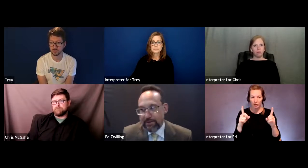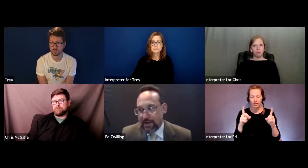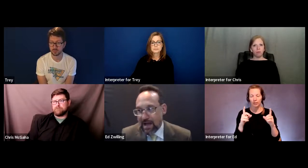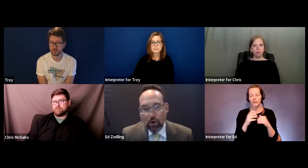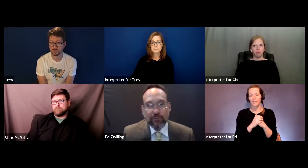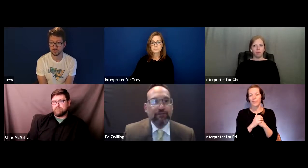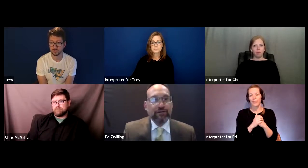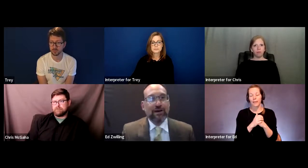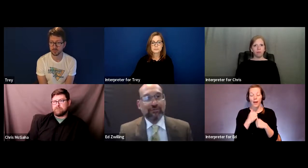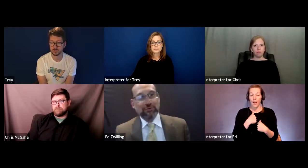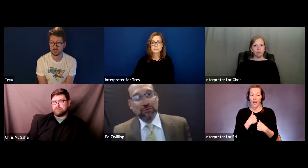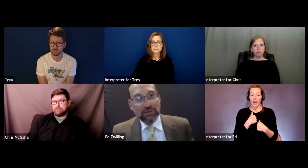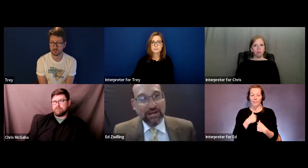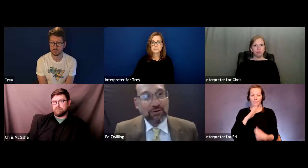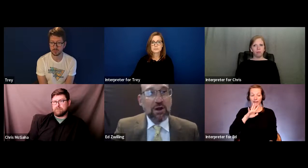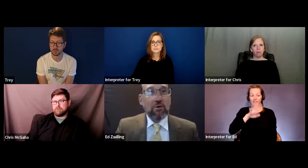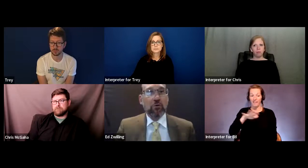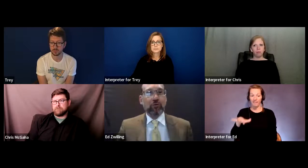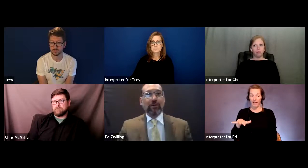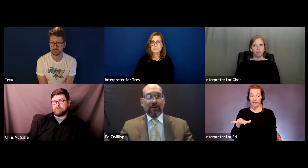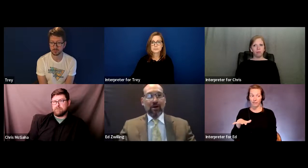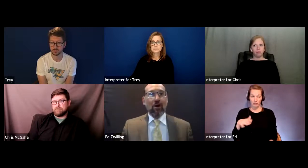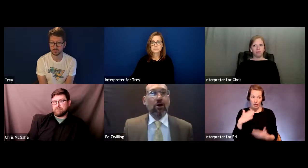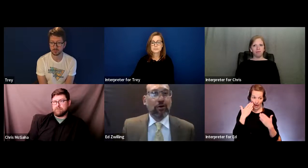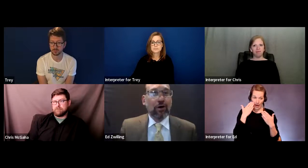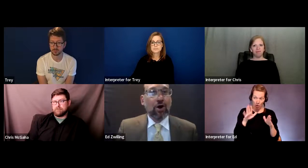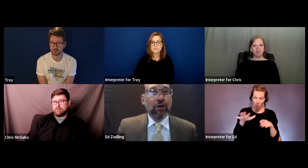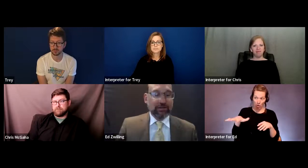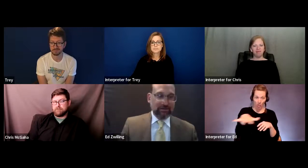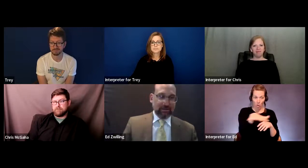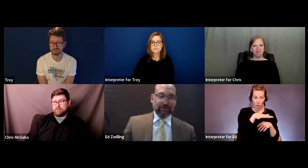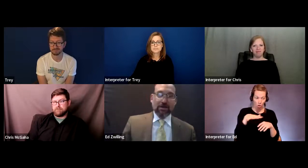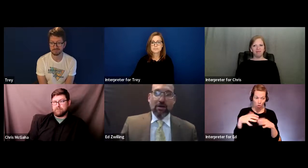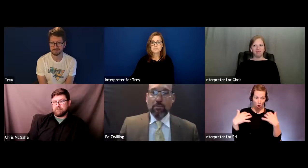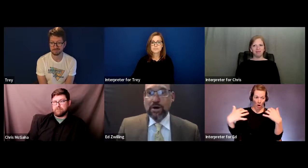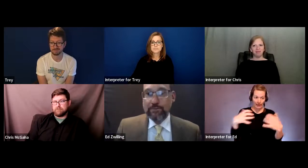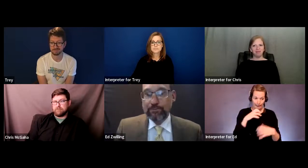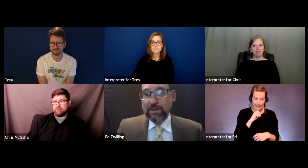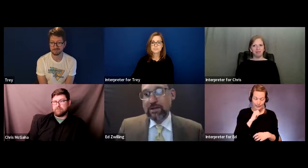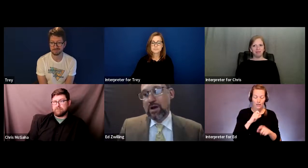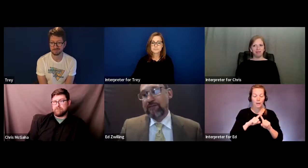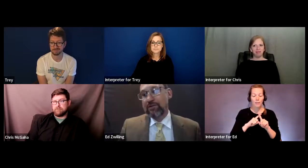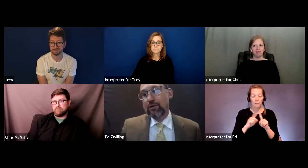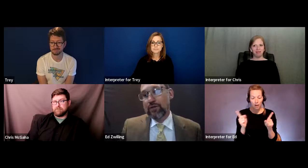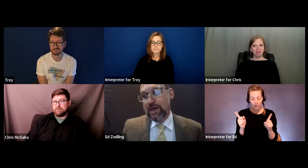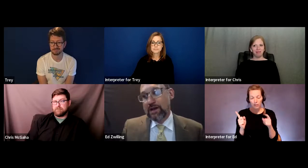know, I'm 55 years old and I don't know how old our audience is, but you know, I feel